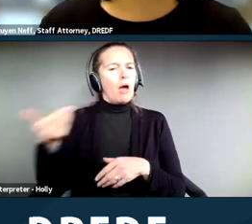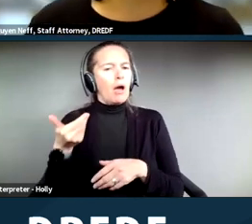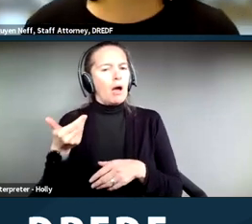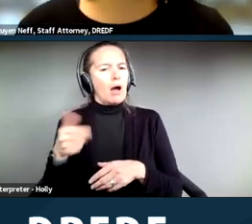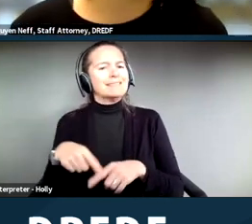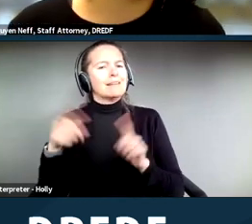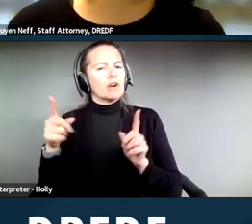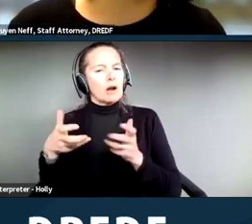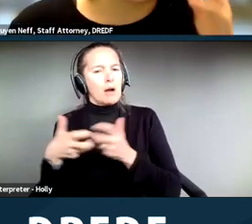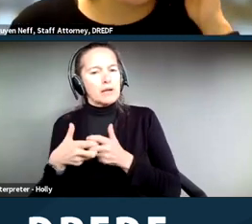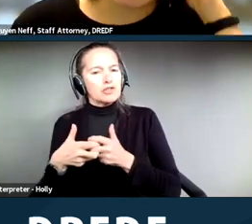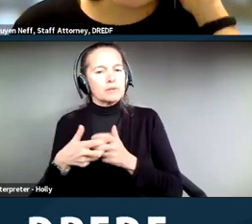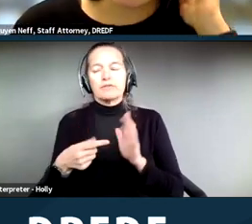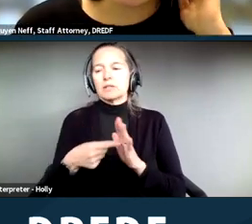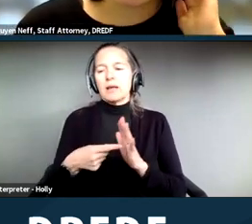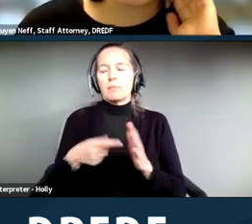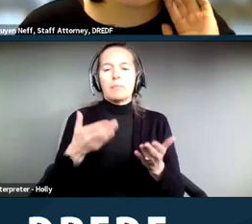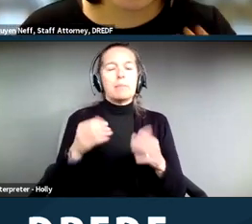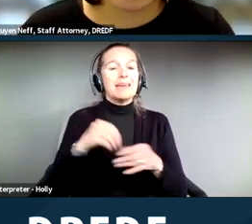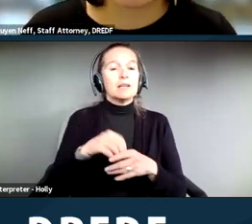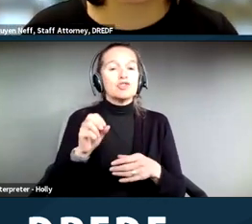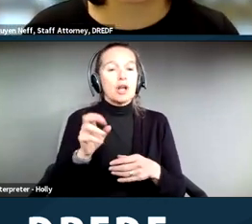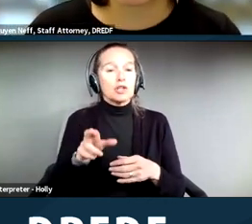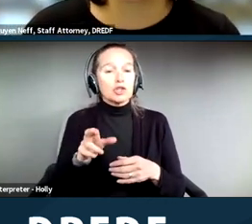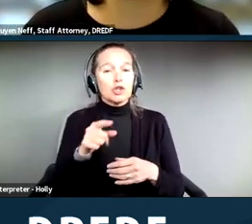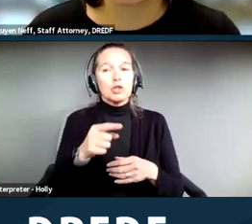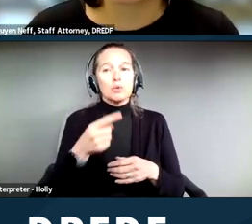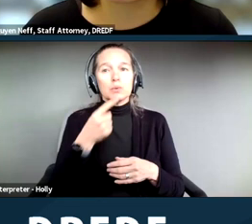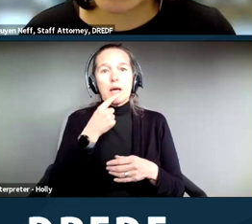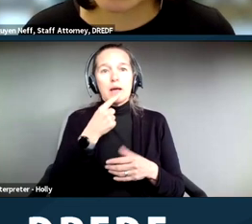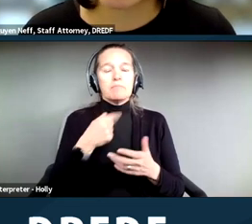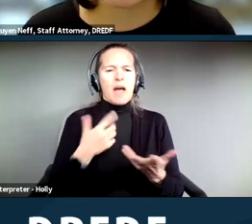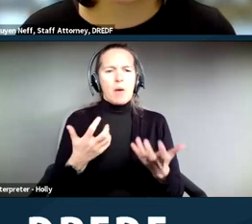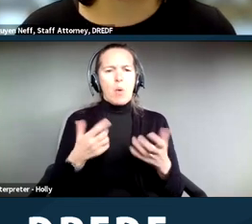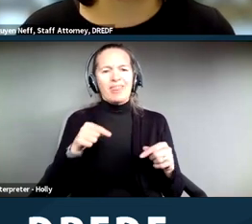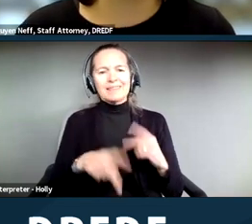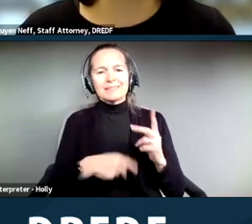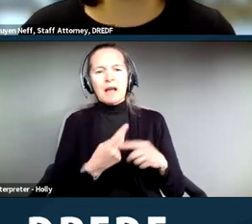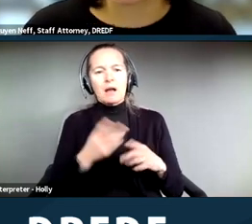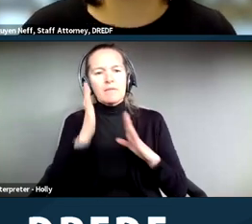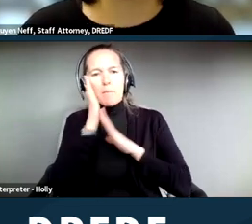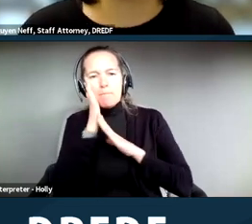you might make a request that in a shelter to have a particular type of bedding, and not maybe